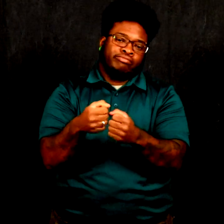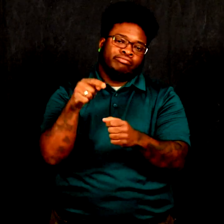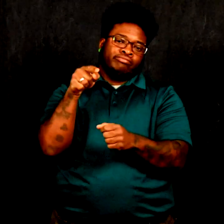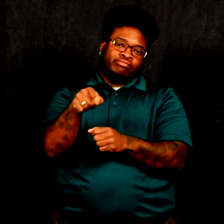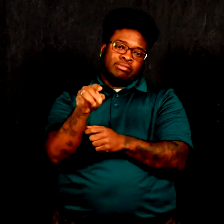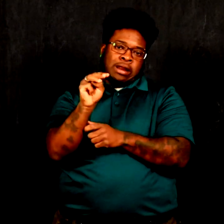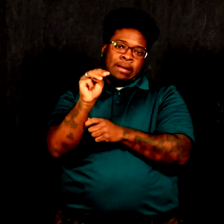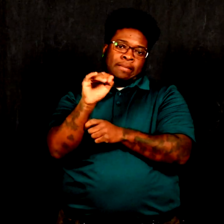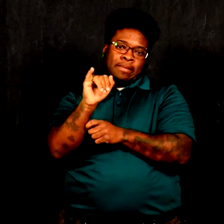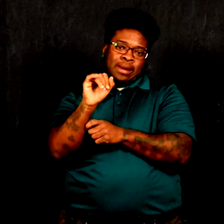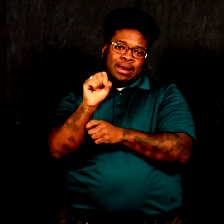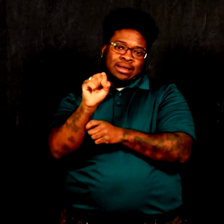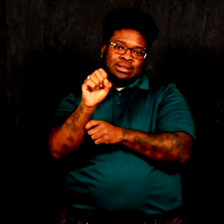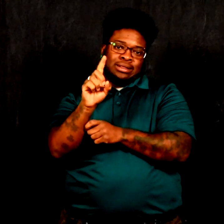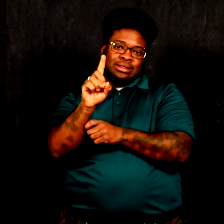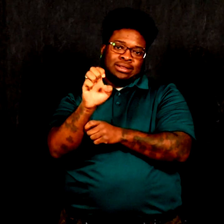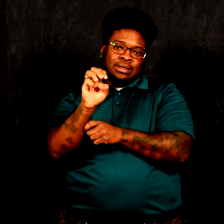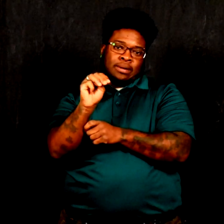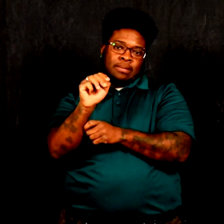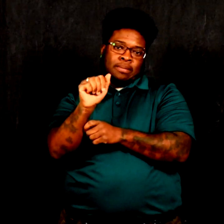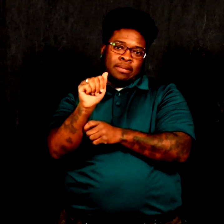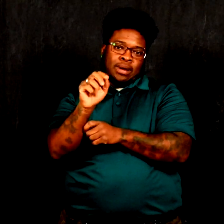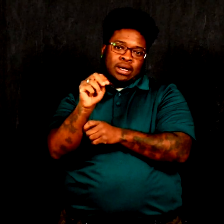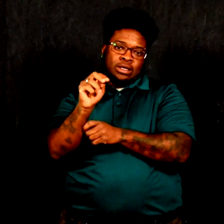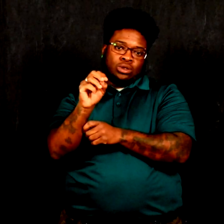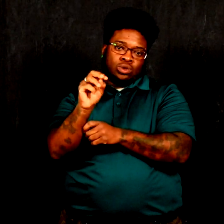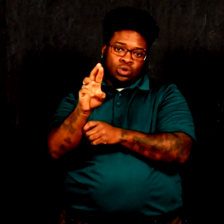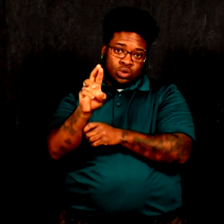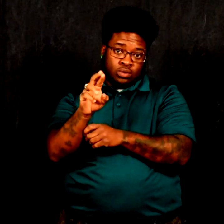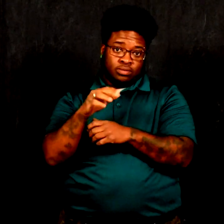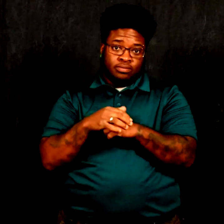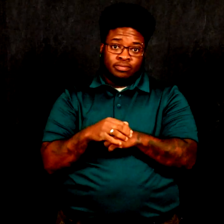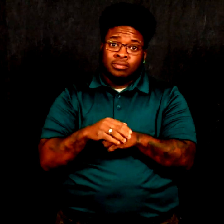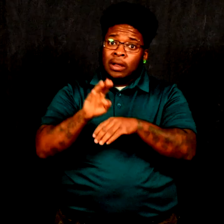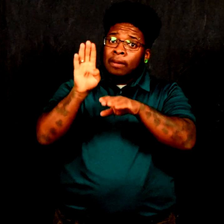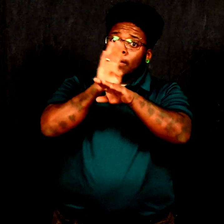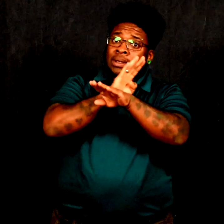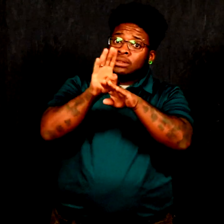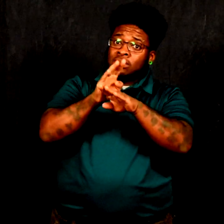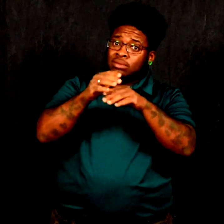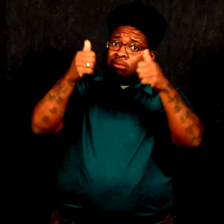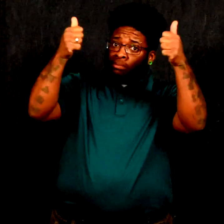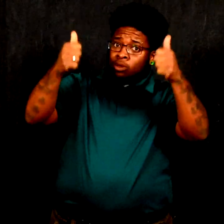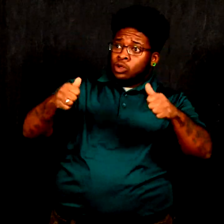violations a misdemeanor. Businesses may post